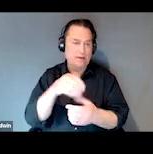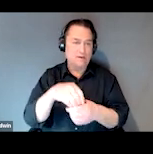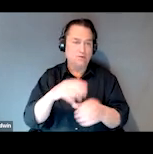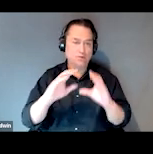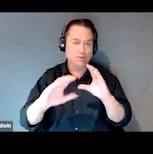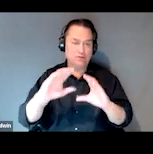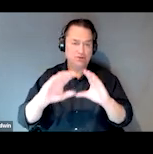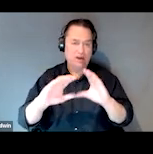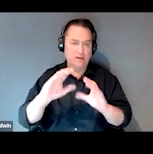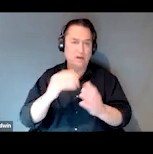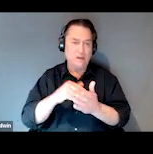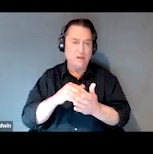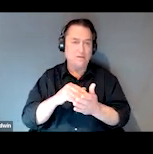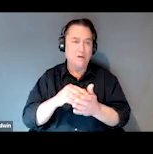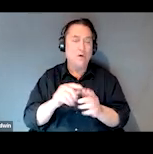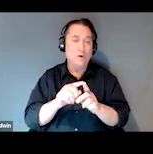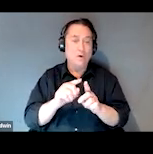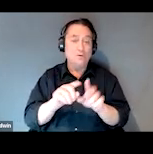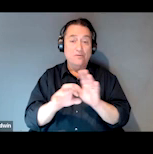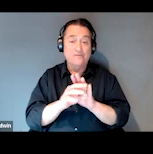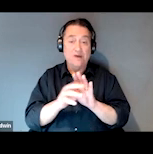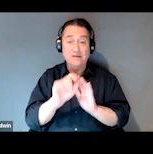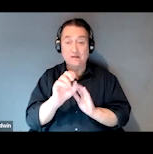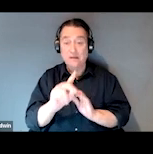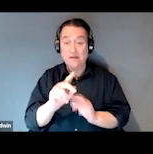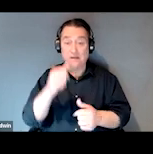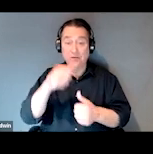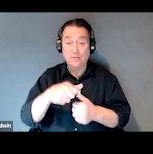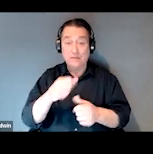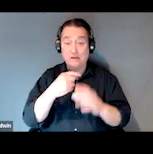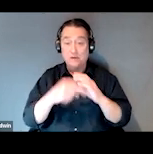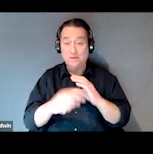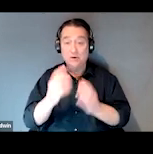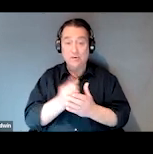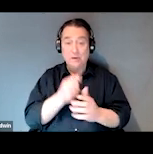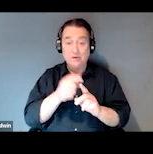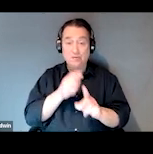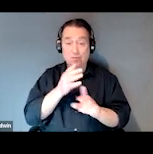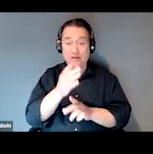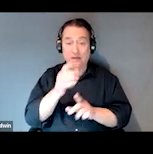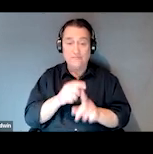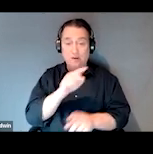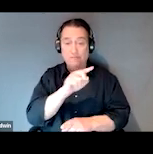You also can find the link to these materials in your reminder emails that you got directly from Zoom and you'll receive an email after the webinar